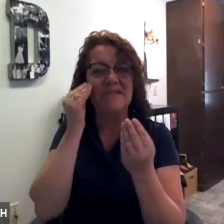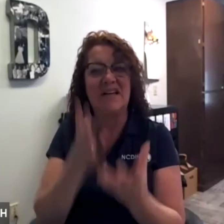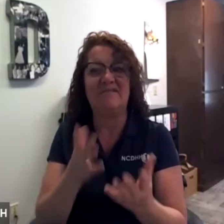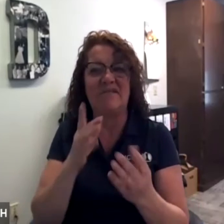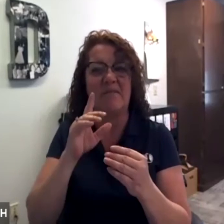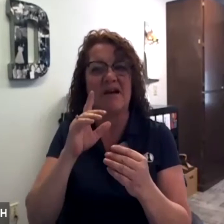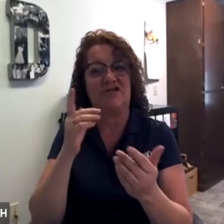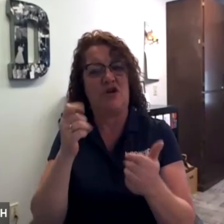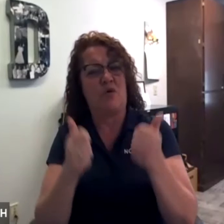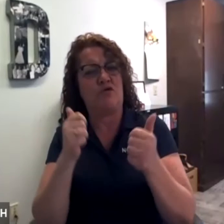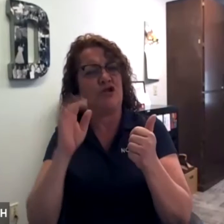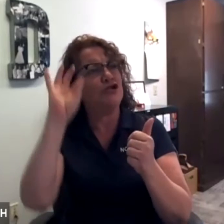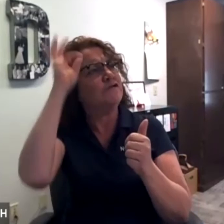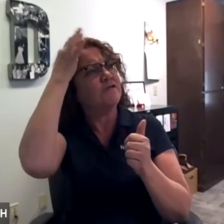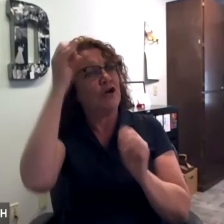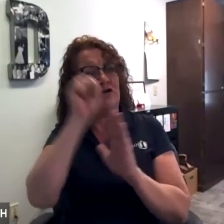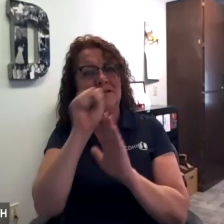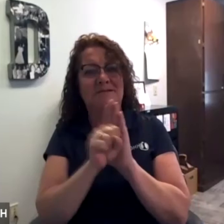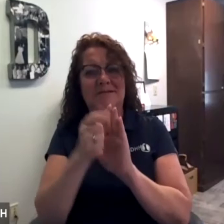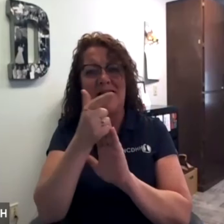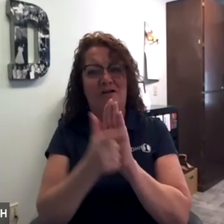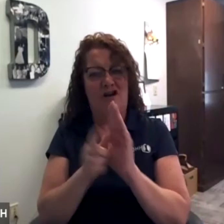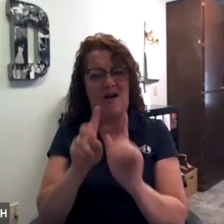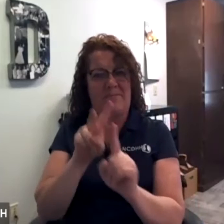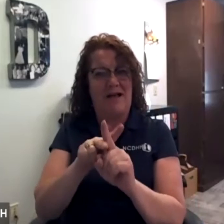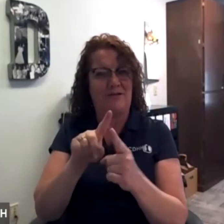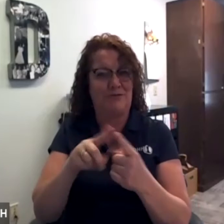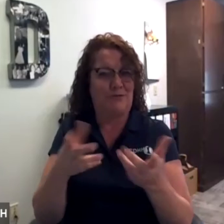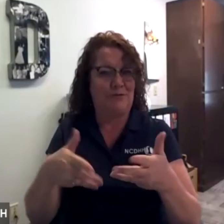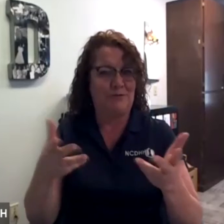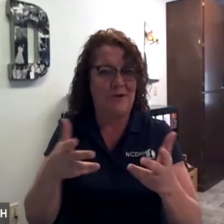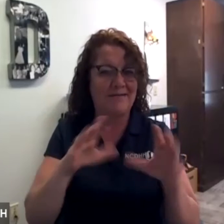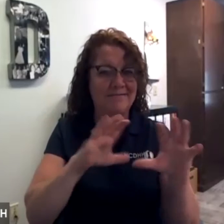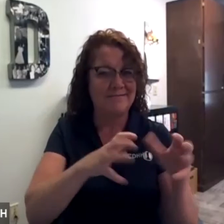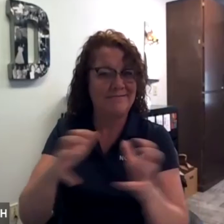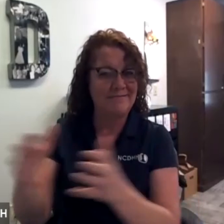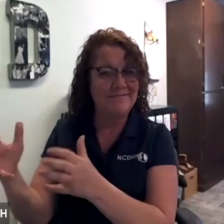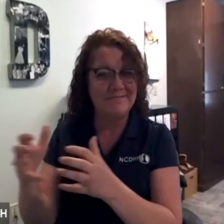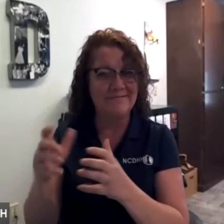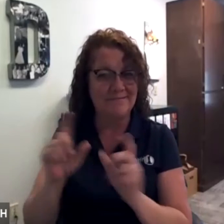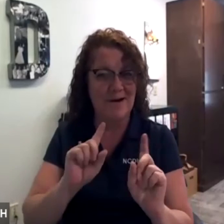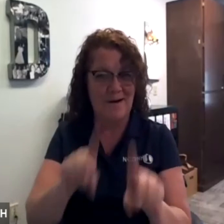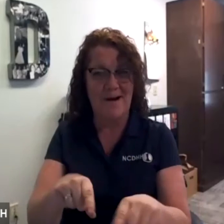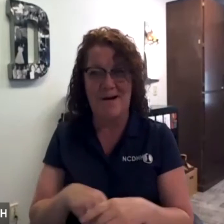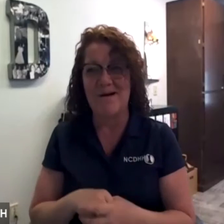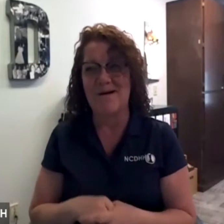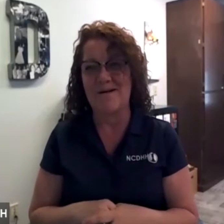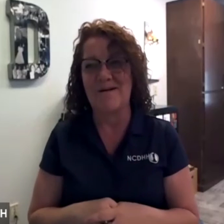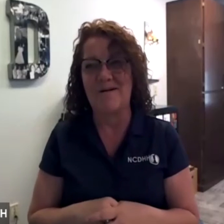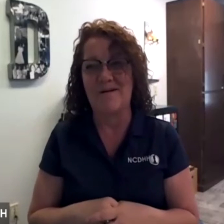provides in-depth information about federal and state laws that apply to different categories.